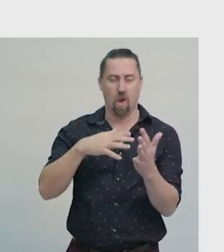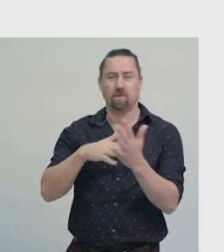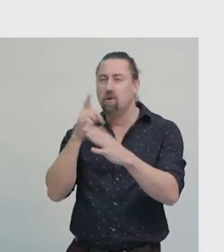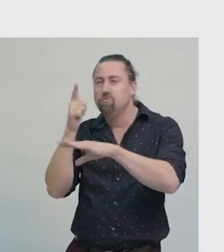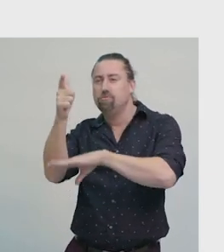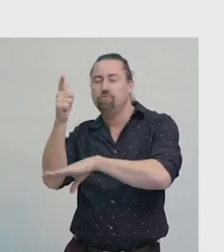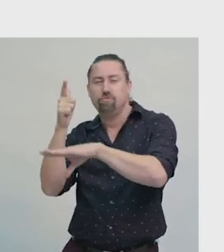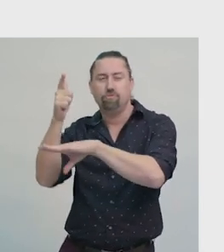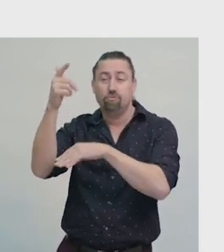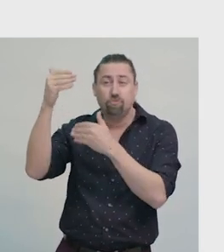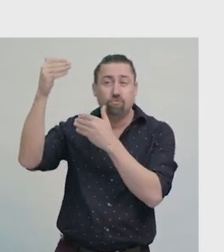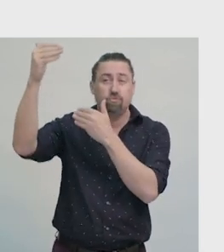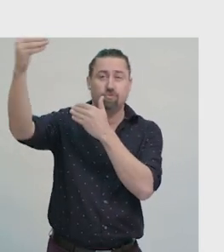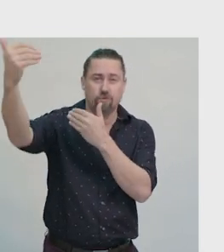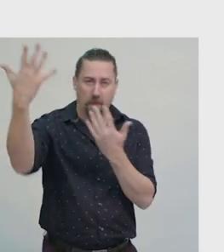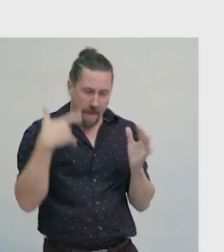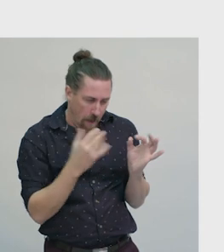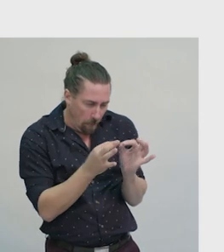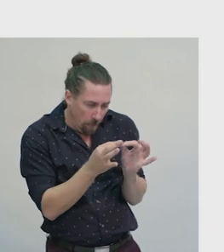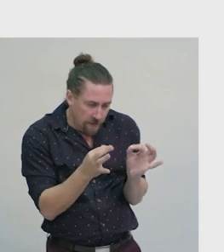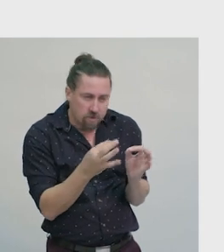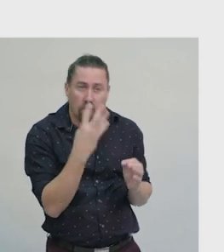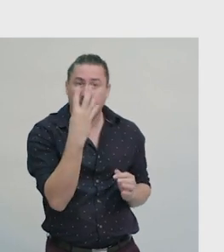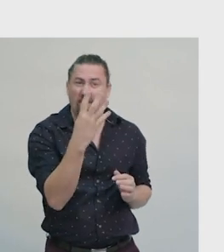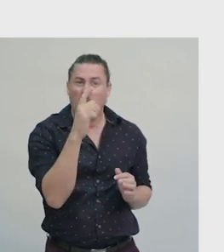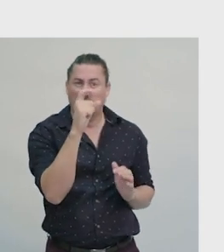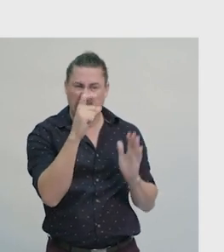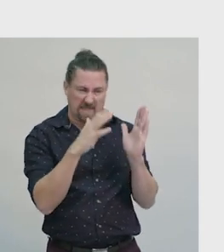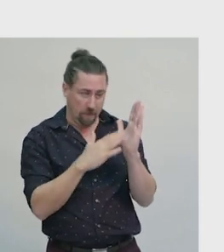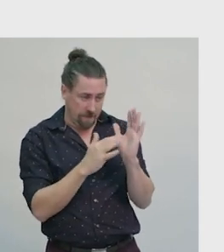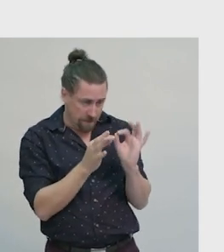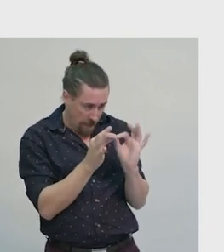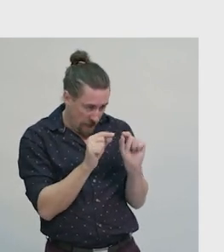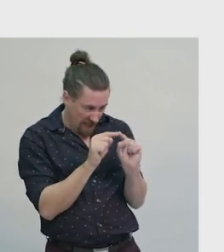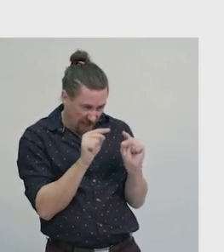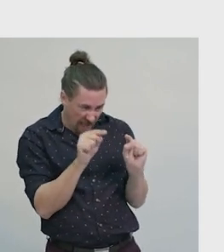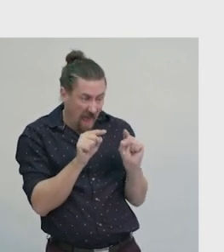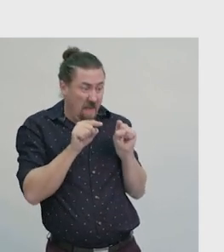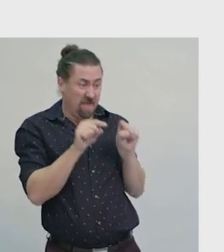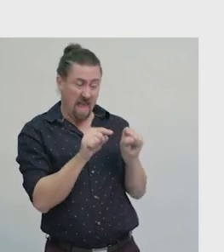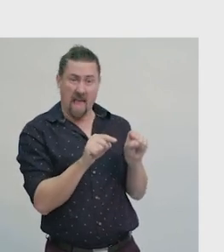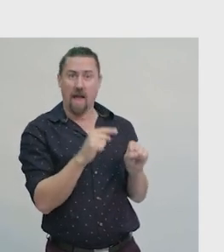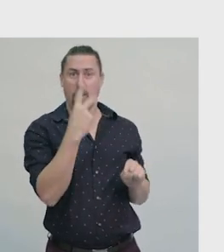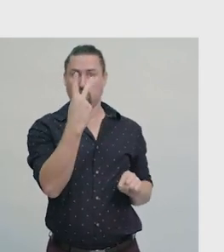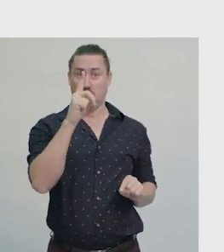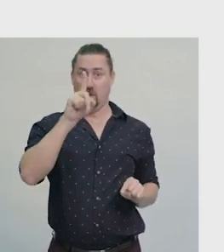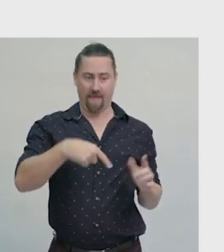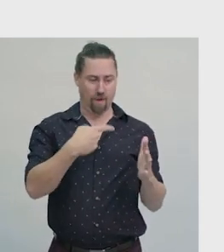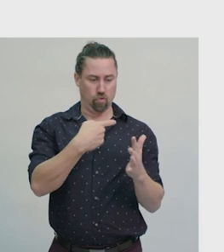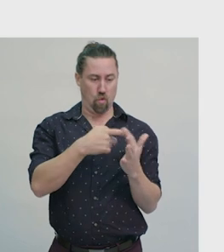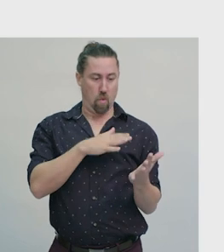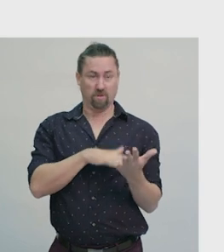Using this scale, 4cm on the map would mean we travelled 2,000km in actual distance.